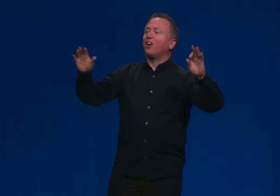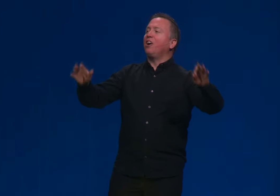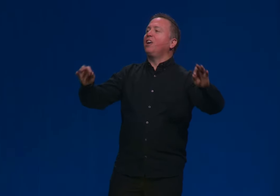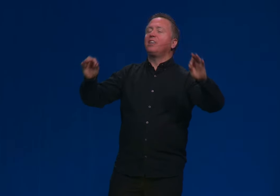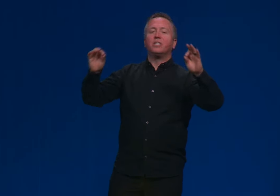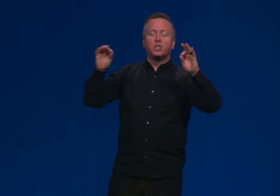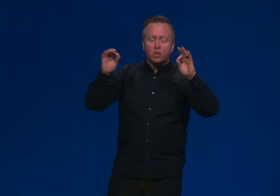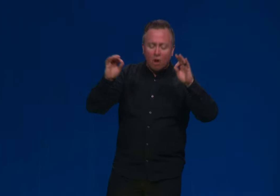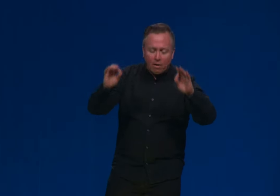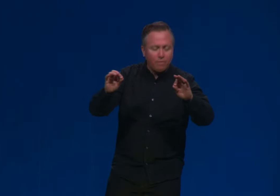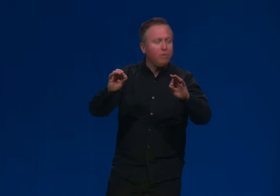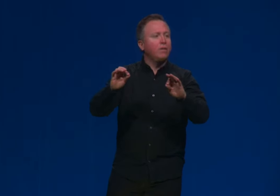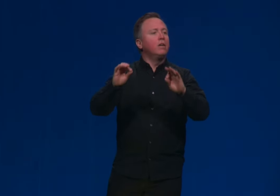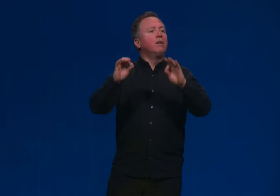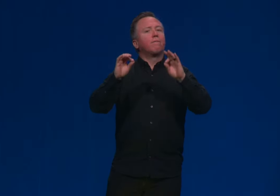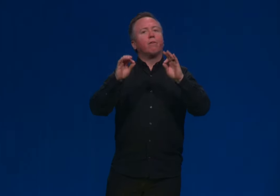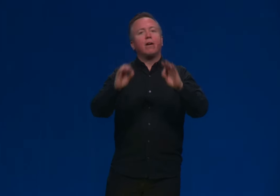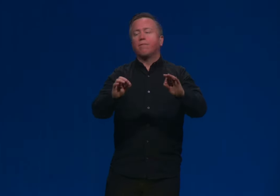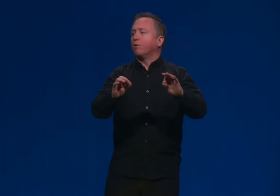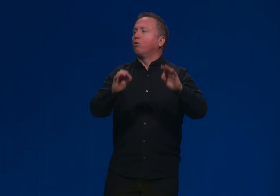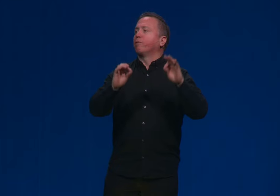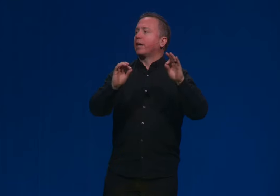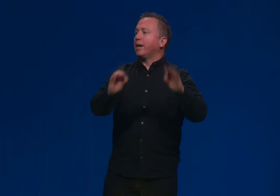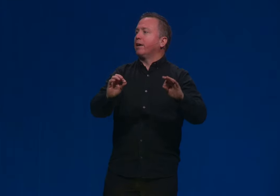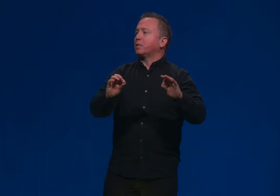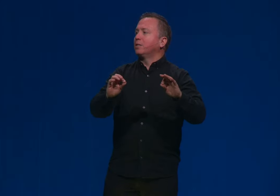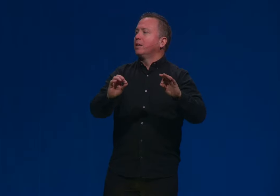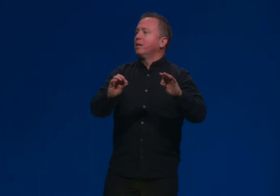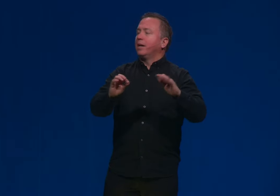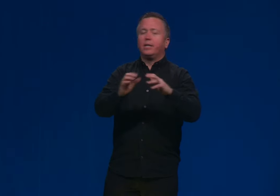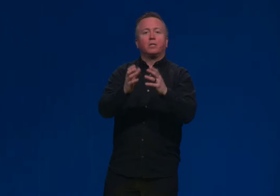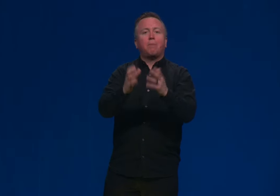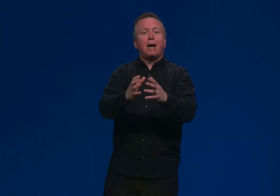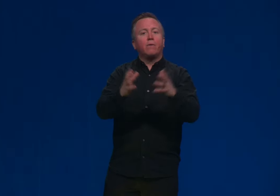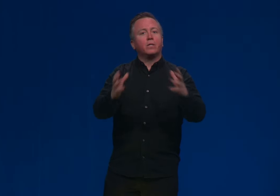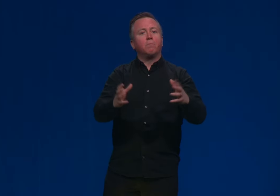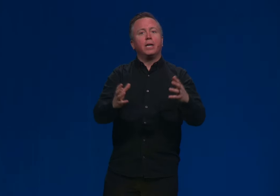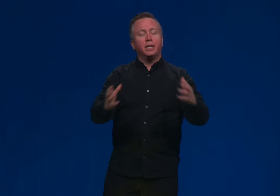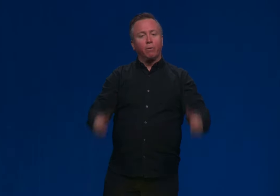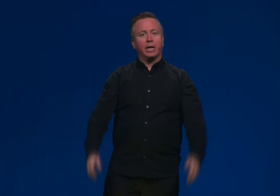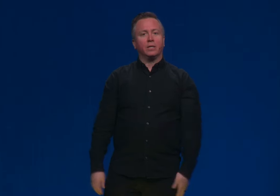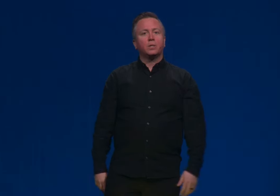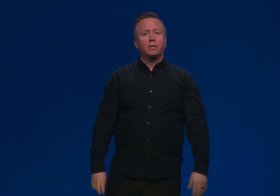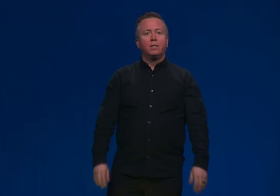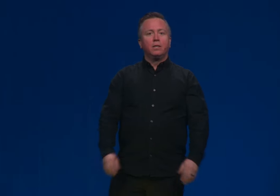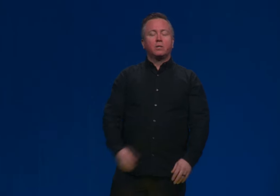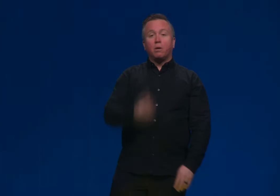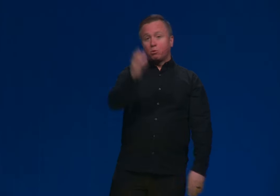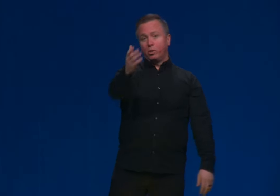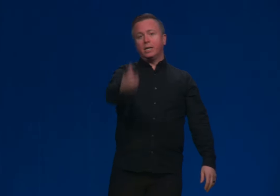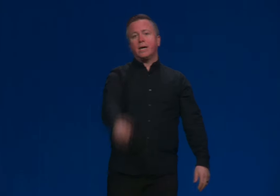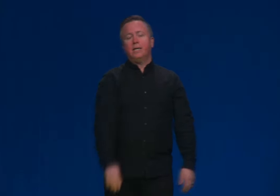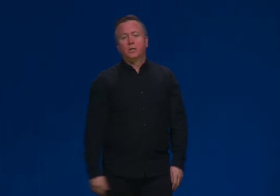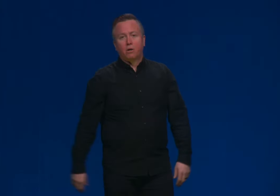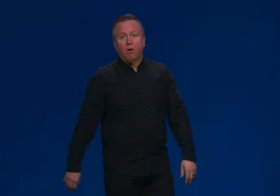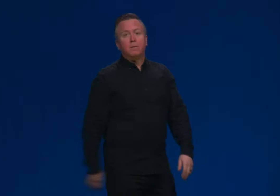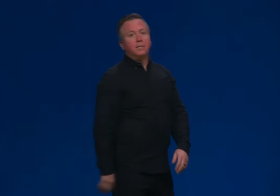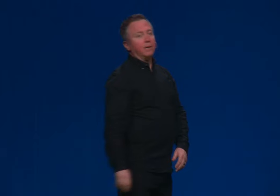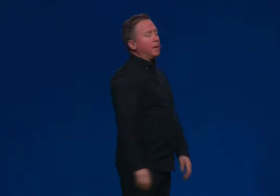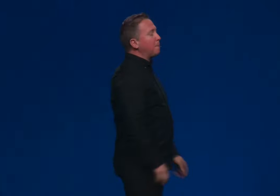God is sovereign forever over chaos and in his power, in his mighty reigns. Psalm 29 is commentary